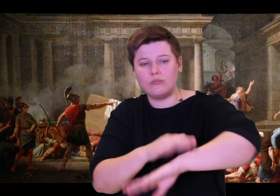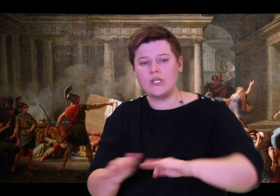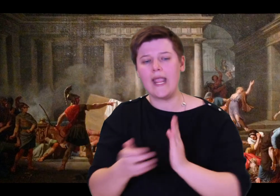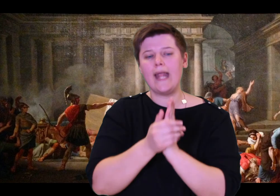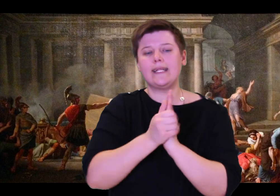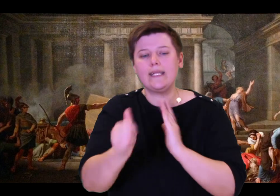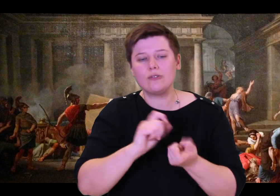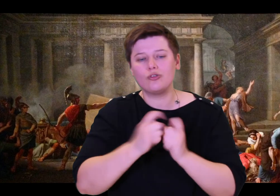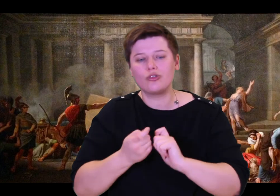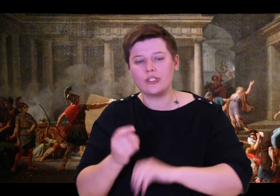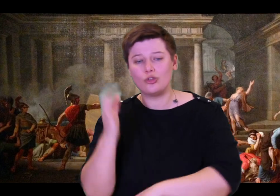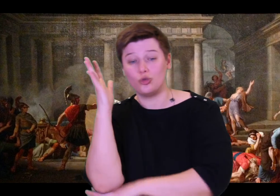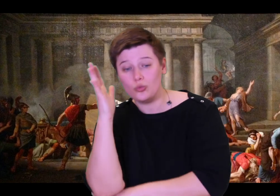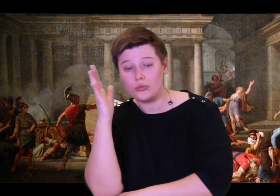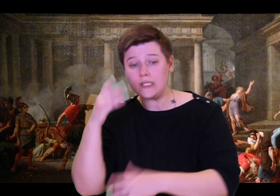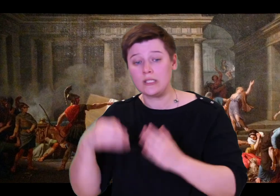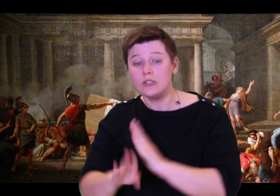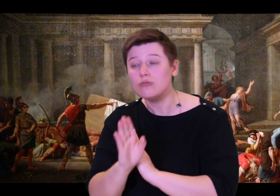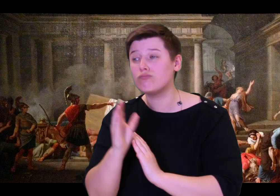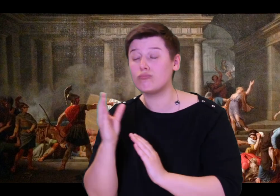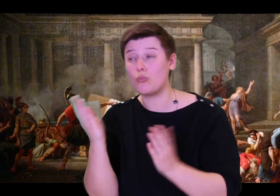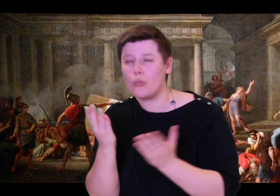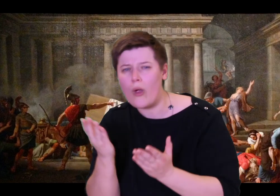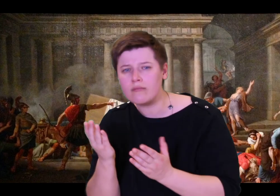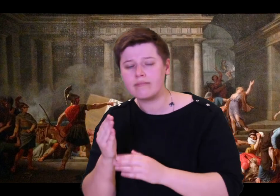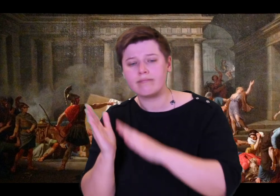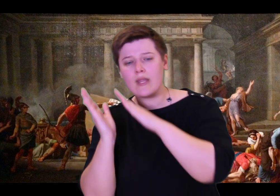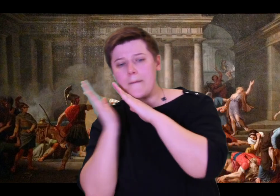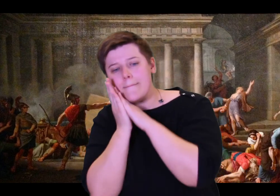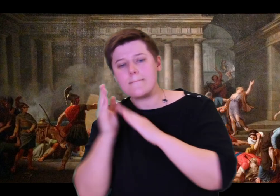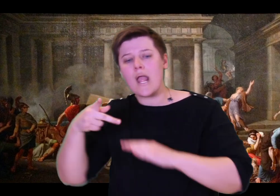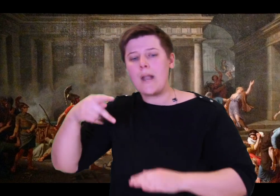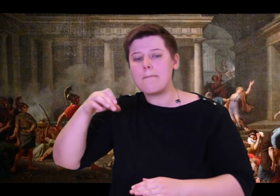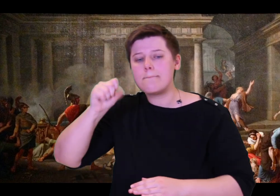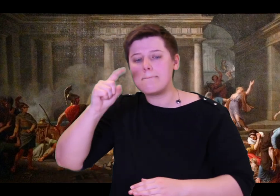the court there grew an olive tree, with delicate long leaves, full grown and